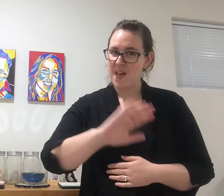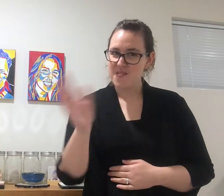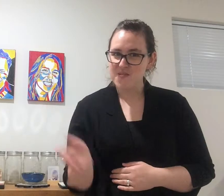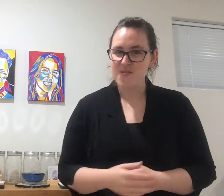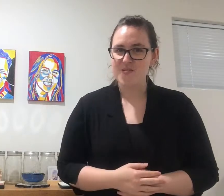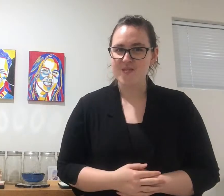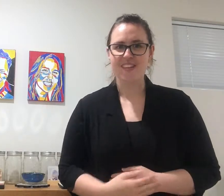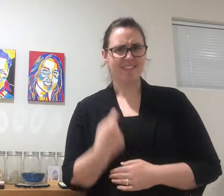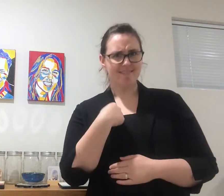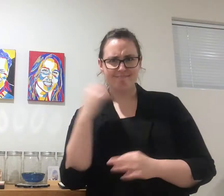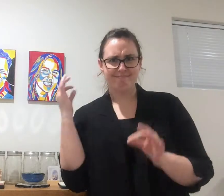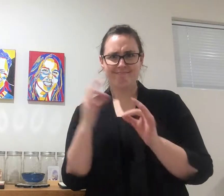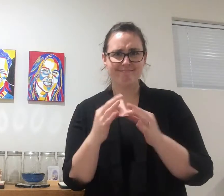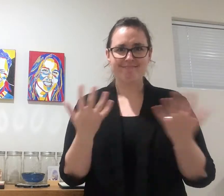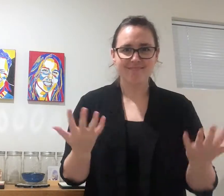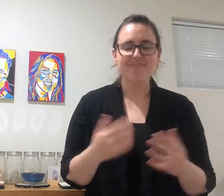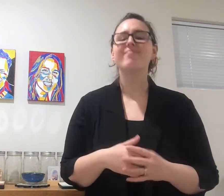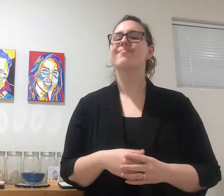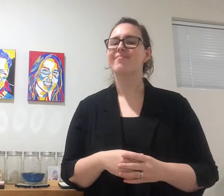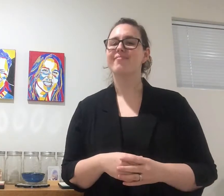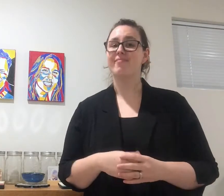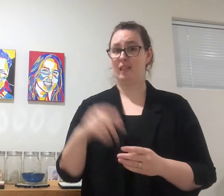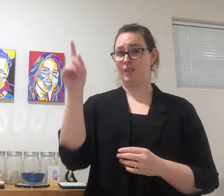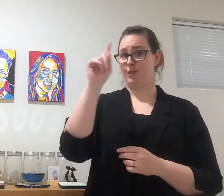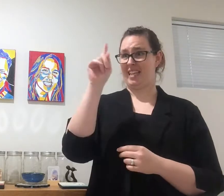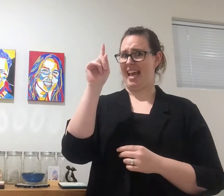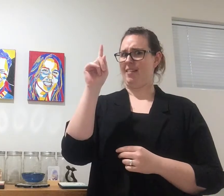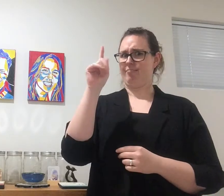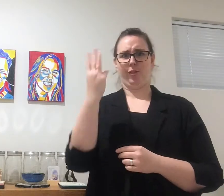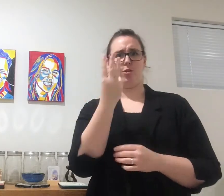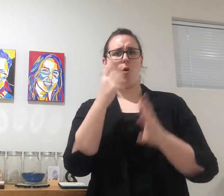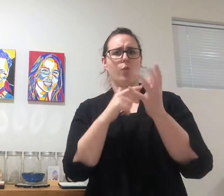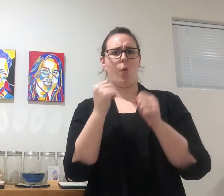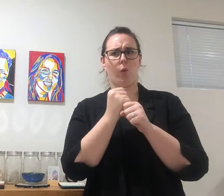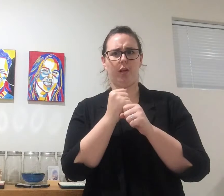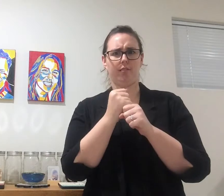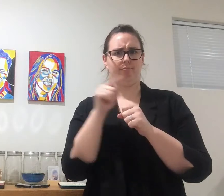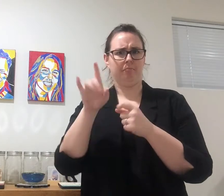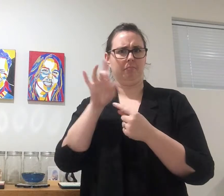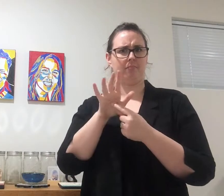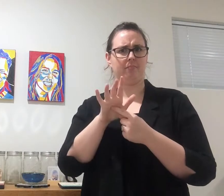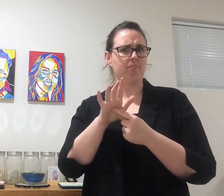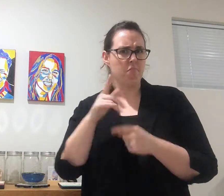Hello. Its been a long time. Today, the 3rd of August, is an important day.